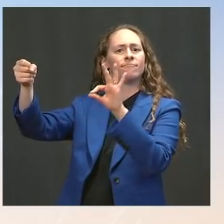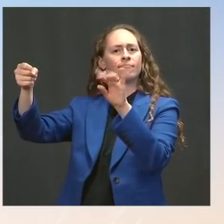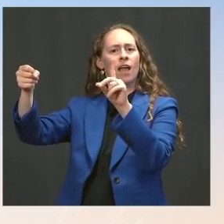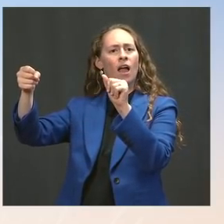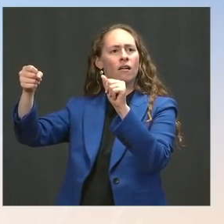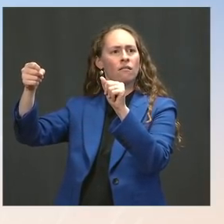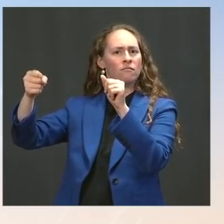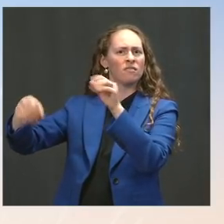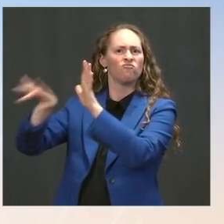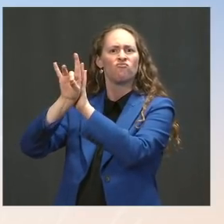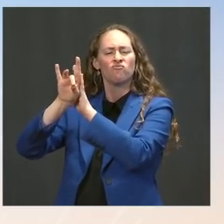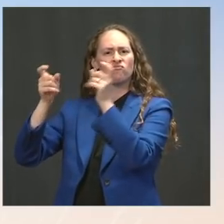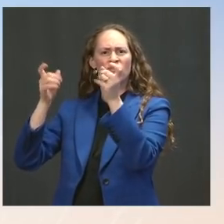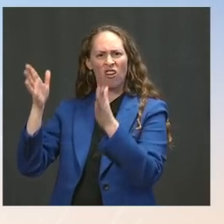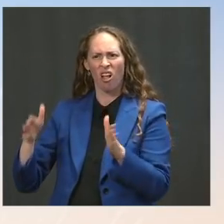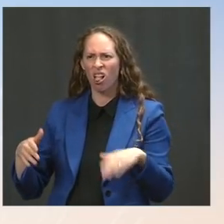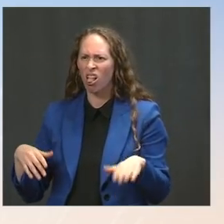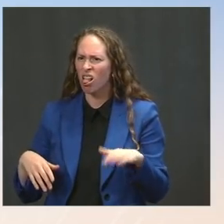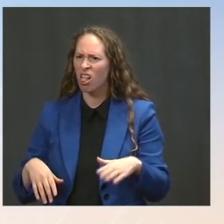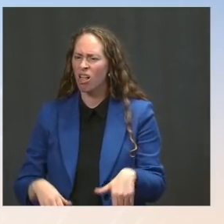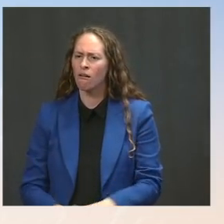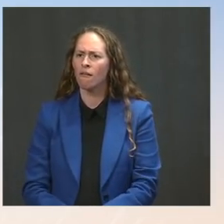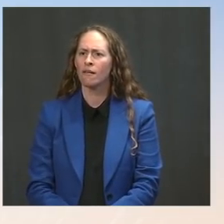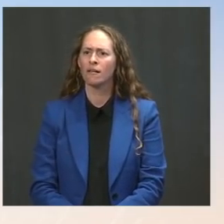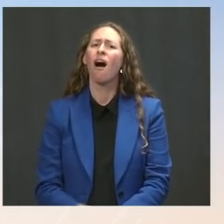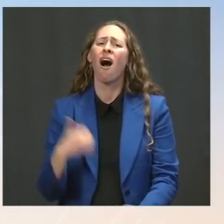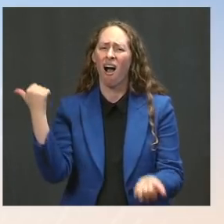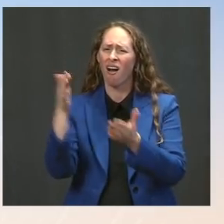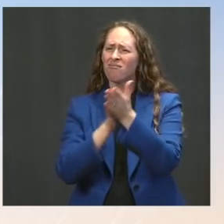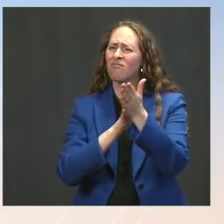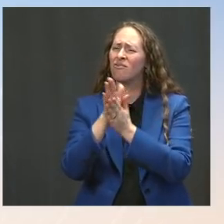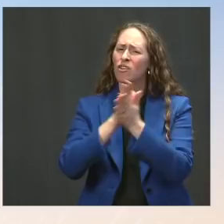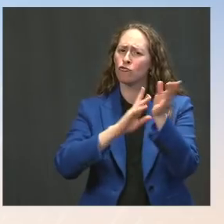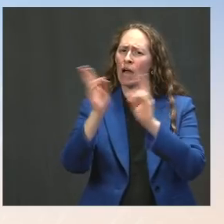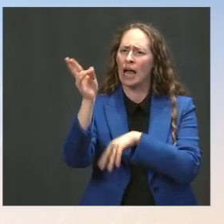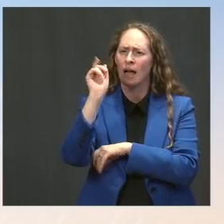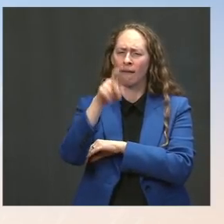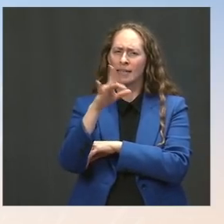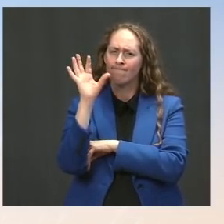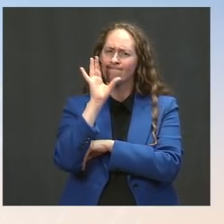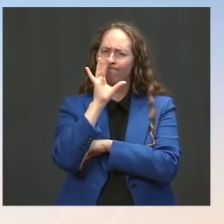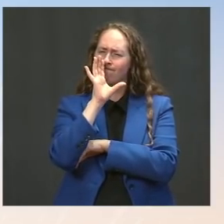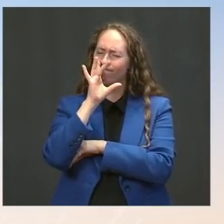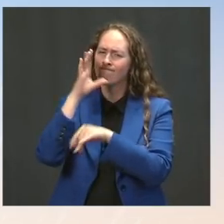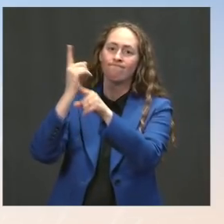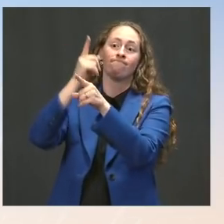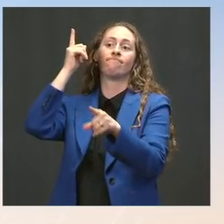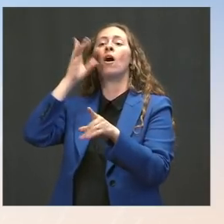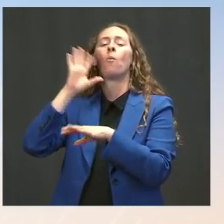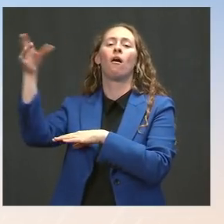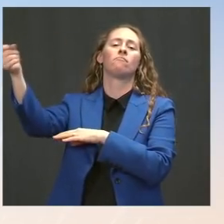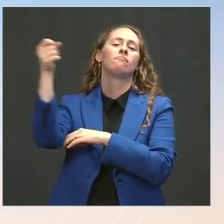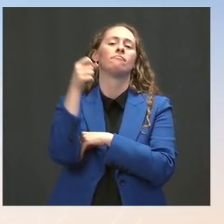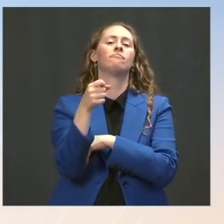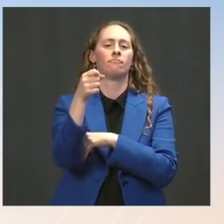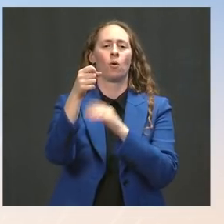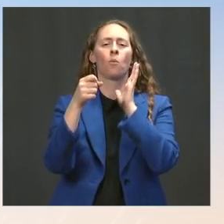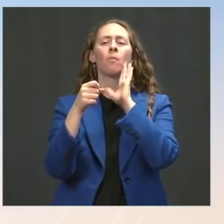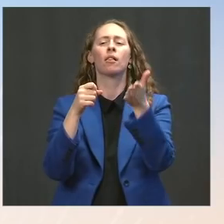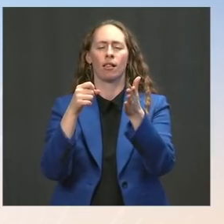He wants to make sure we have the right person to nominate, and he's not going to do it at a pace faster than having the right person to put forward. The Press: And has the White House